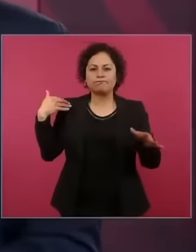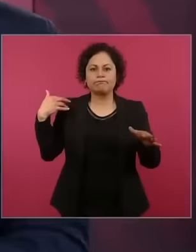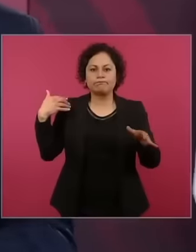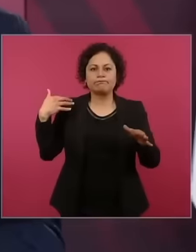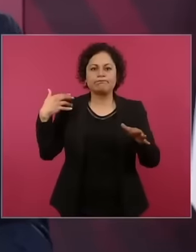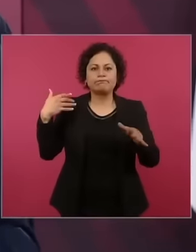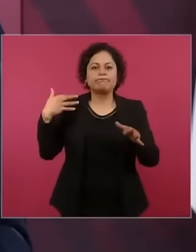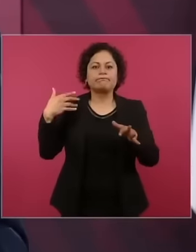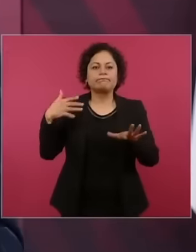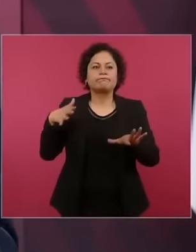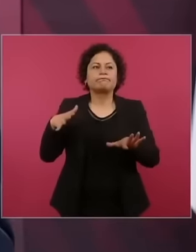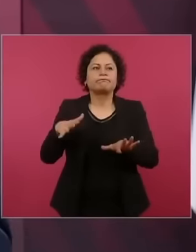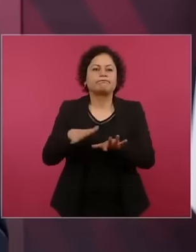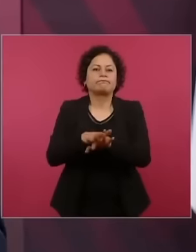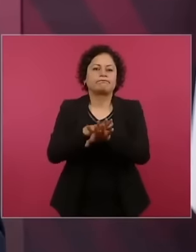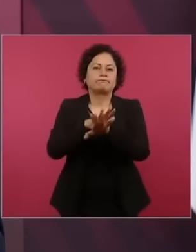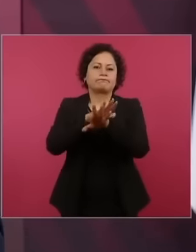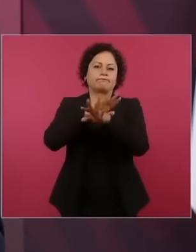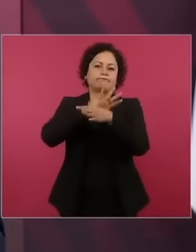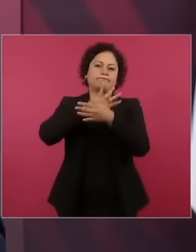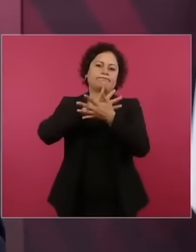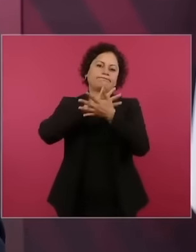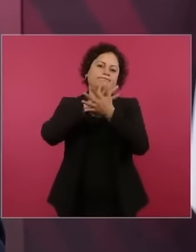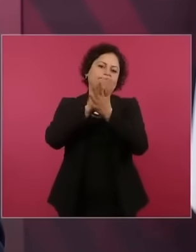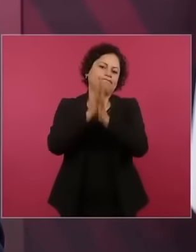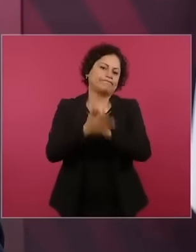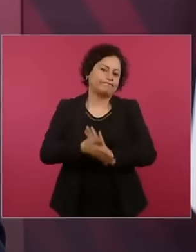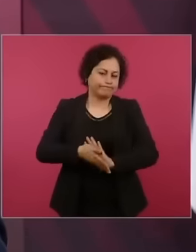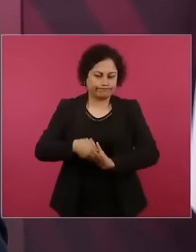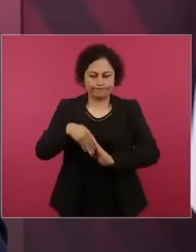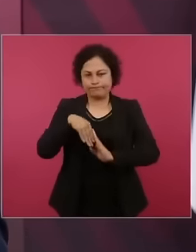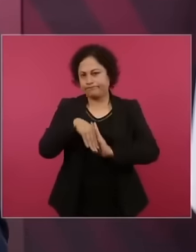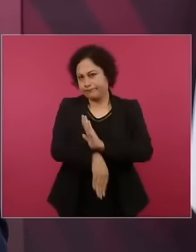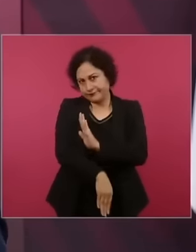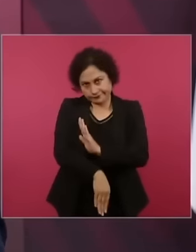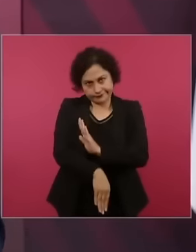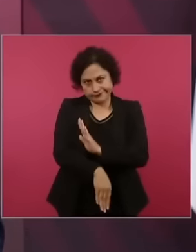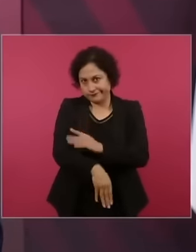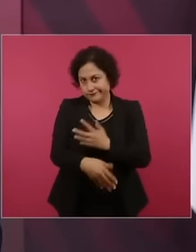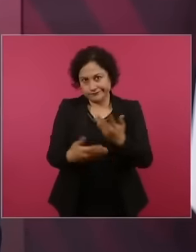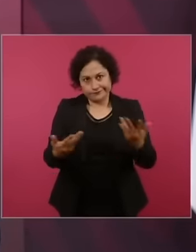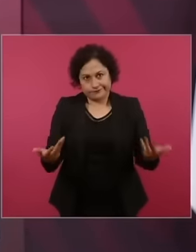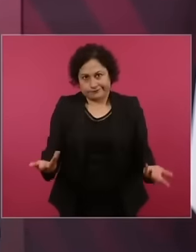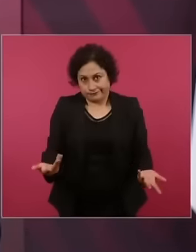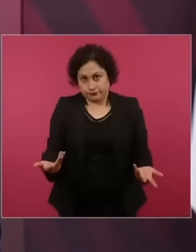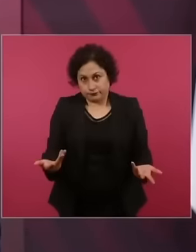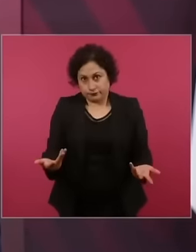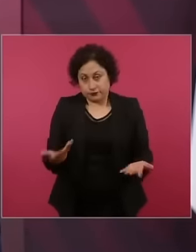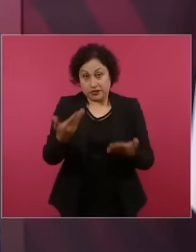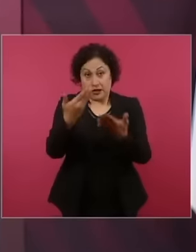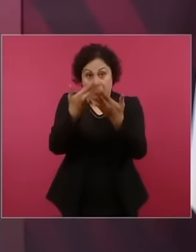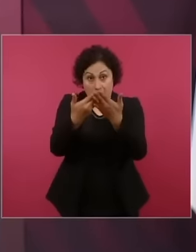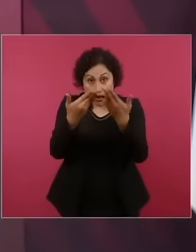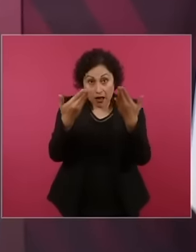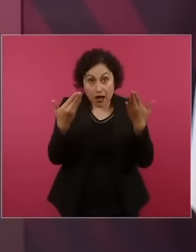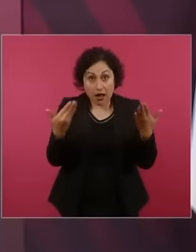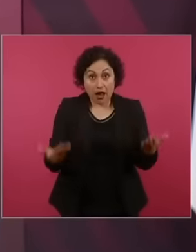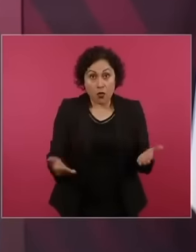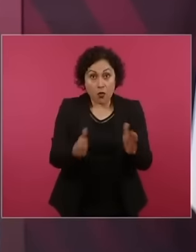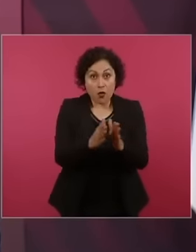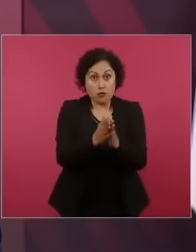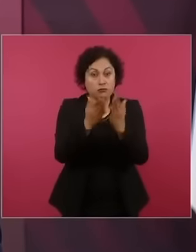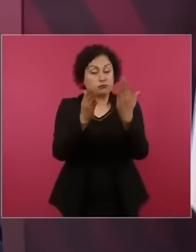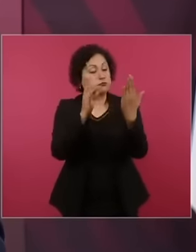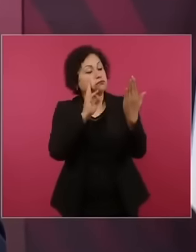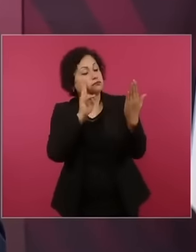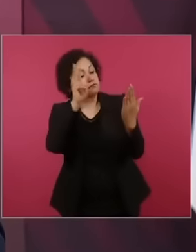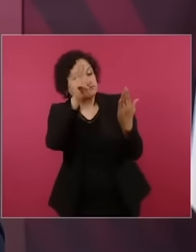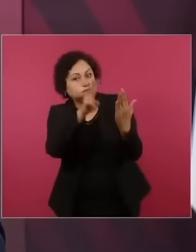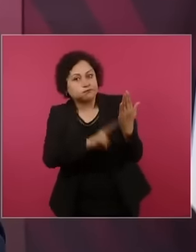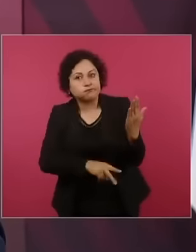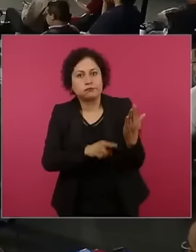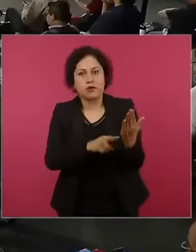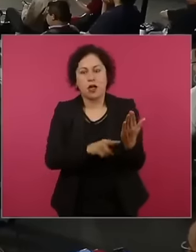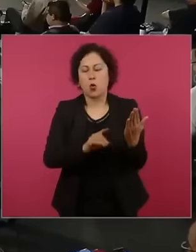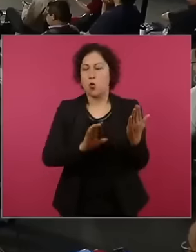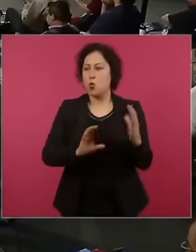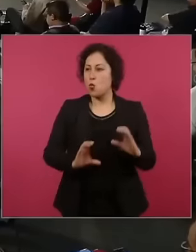to have so much confidence not in the media You have to learn to read